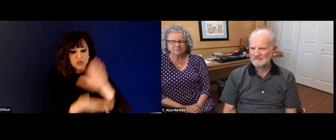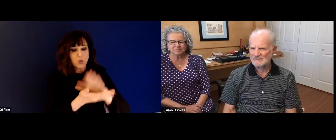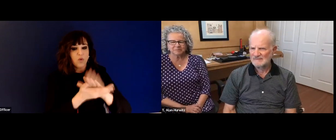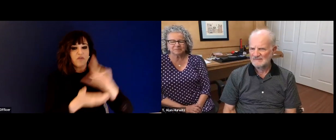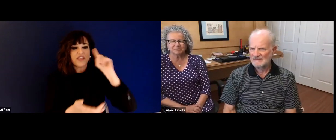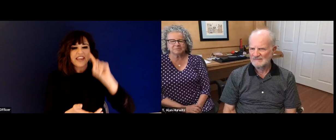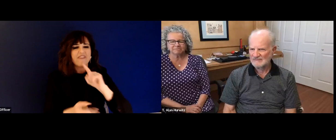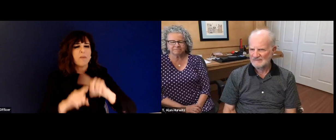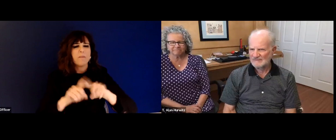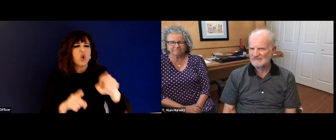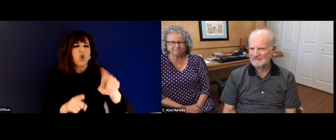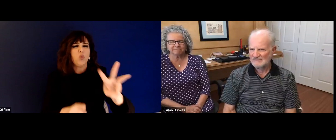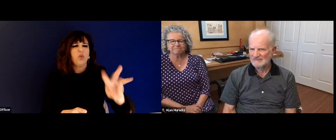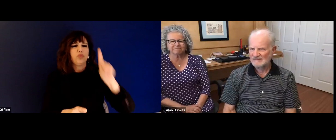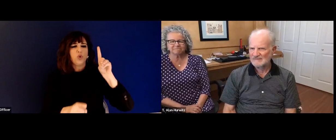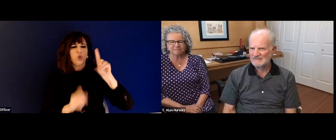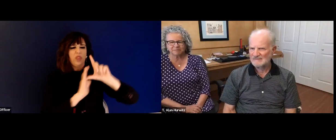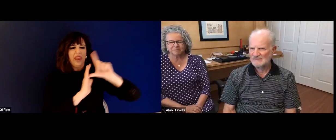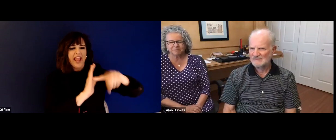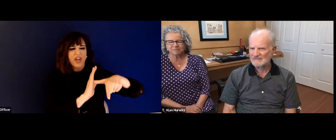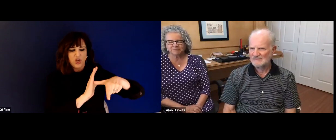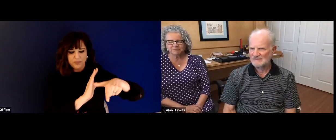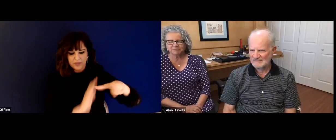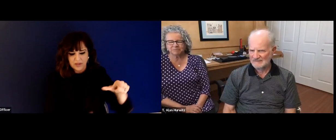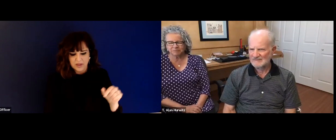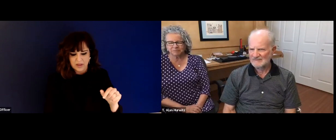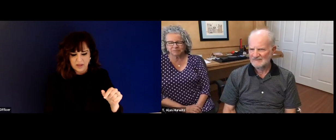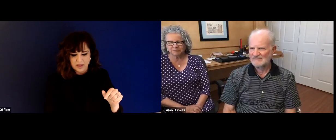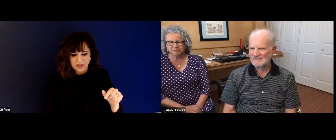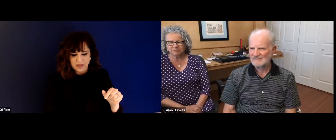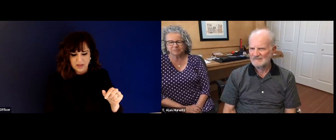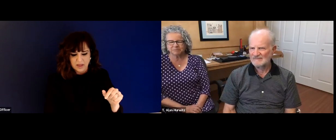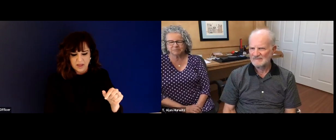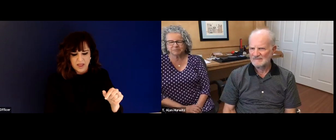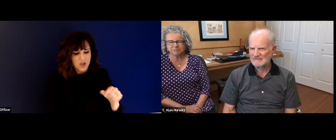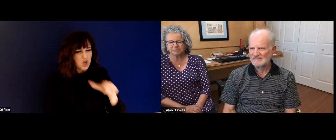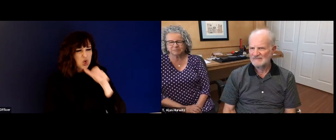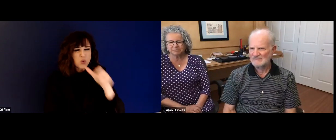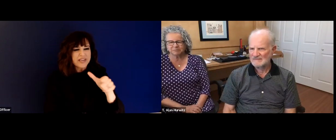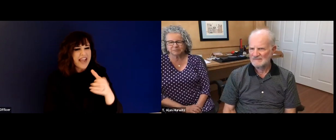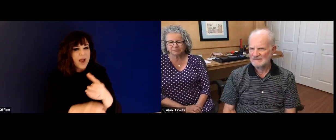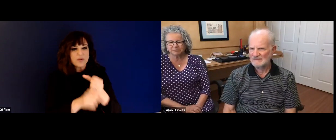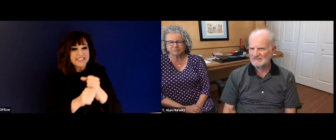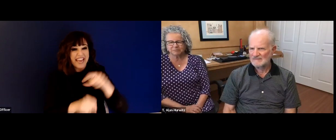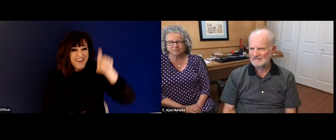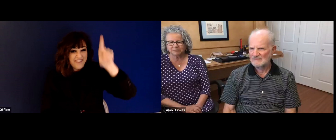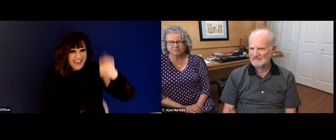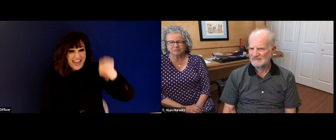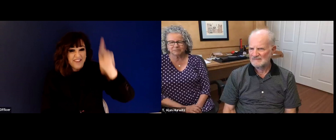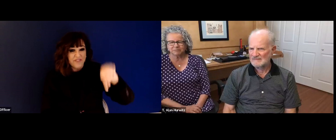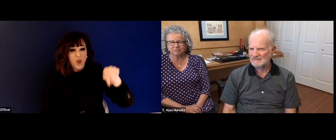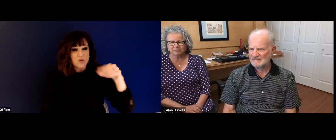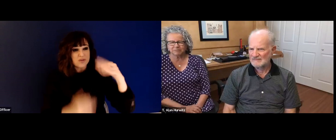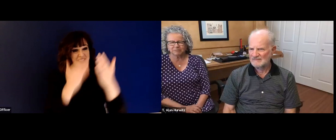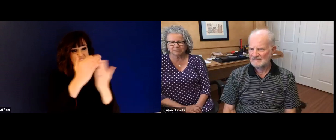University, you also applied for the superintendent position in North Carolina, the School for the Deaf, but you actually